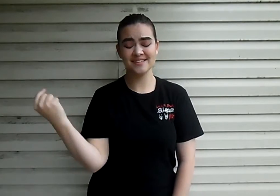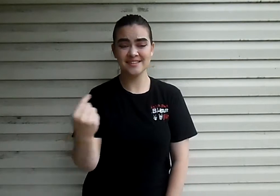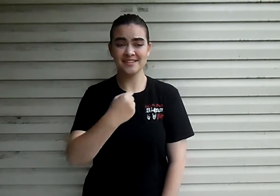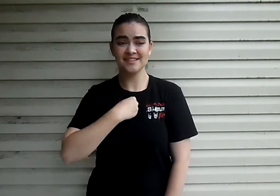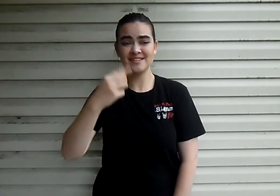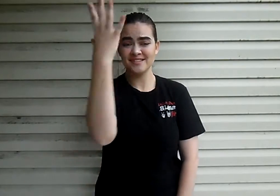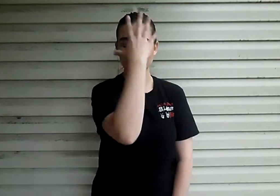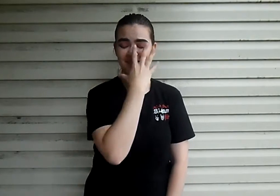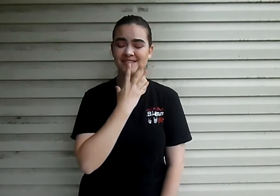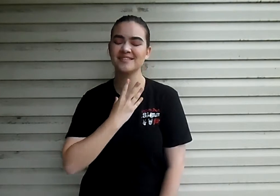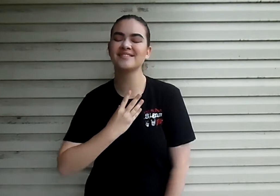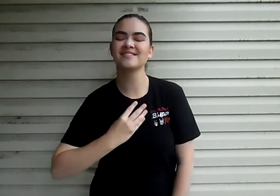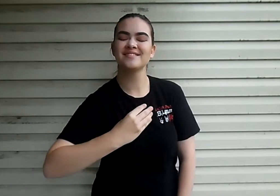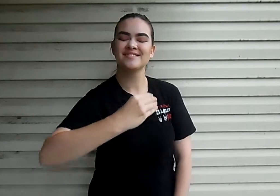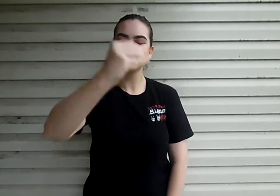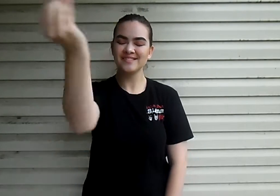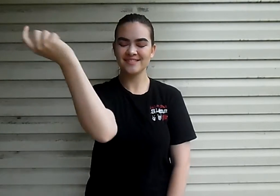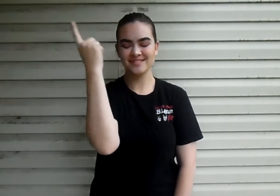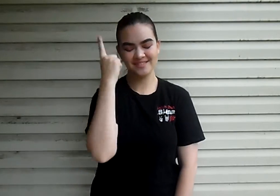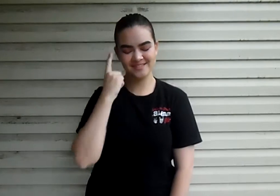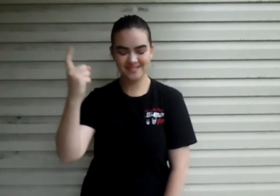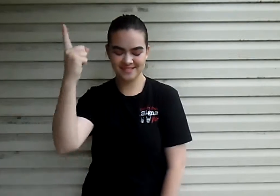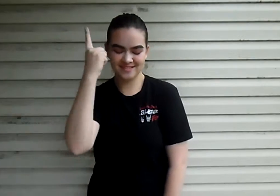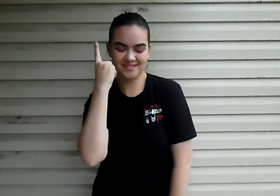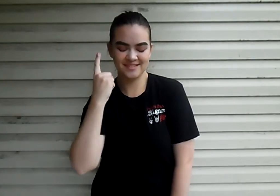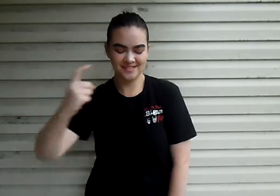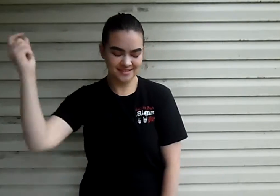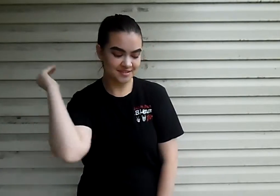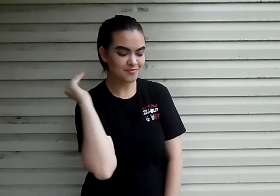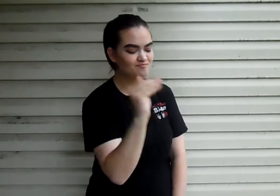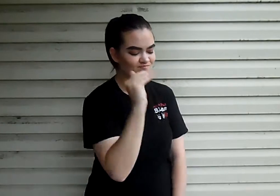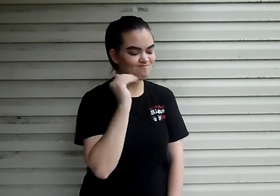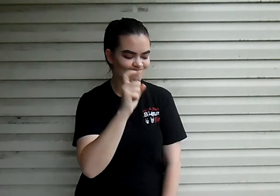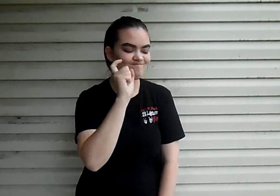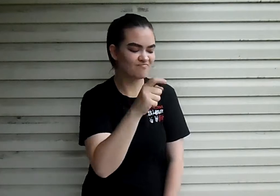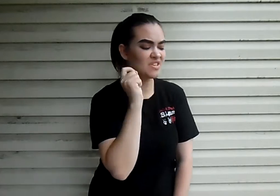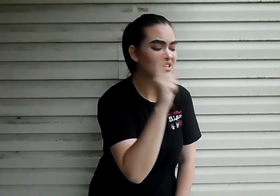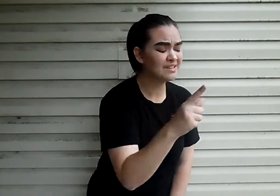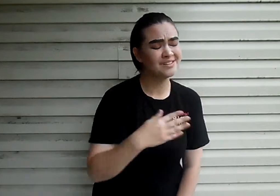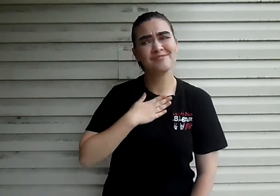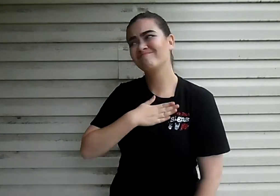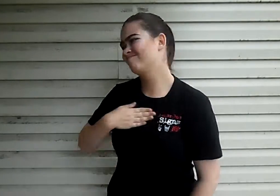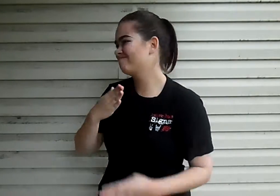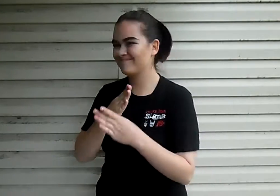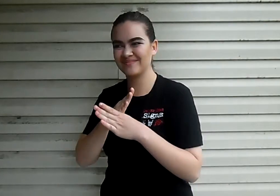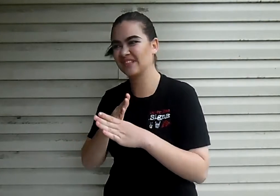And please don't tell me that I'm dreaming